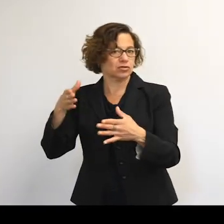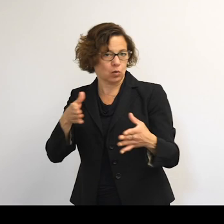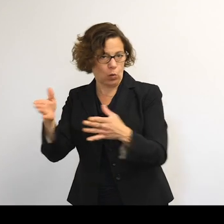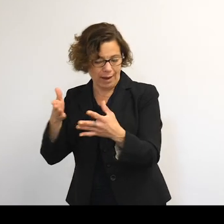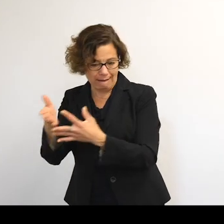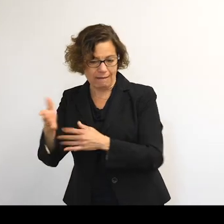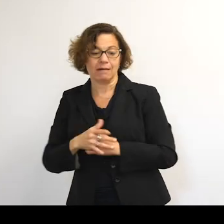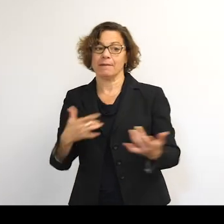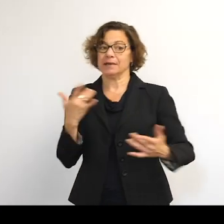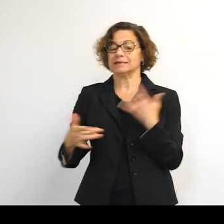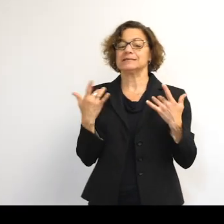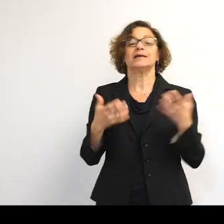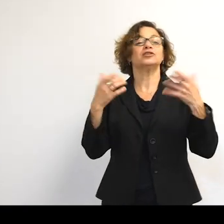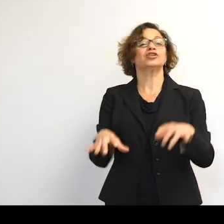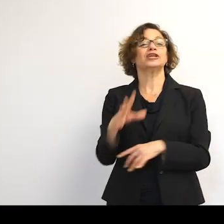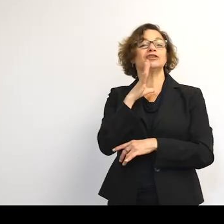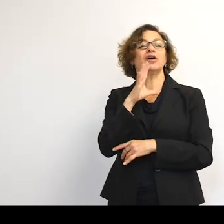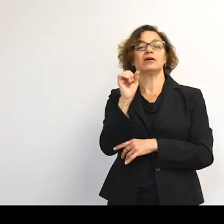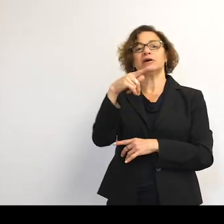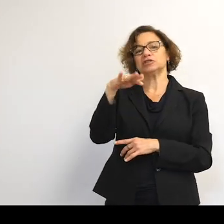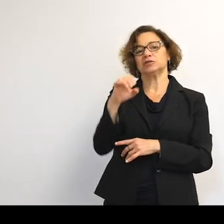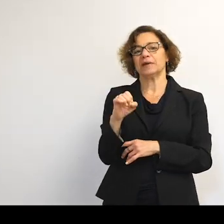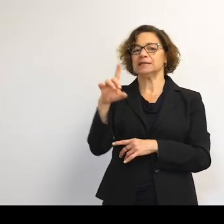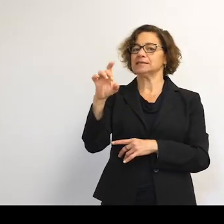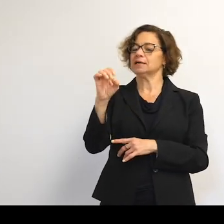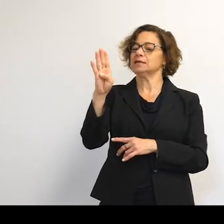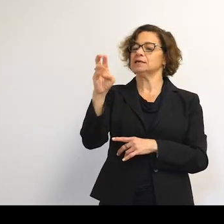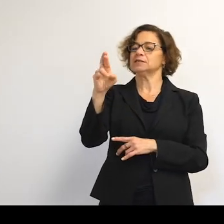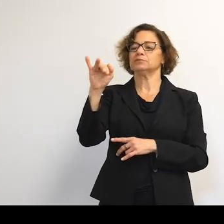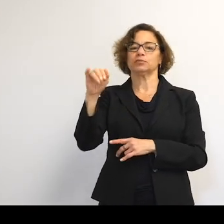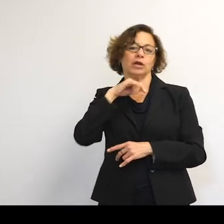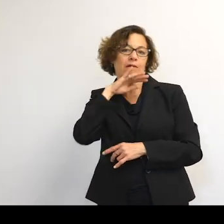get this chance to talk about space debris. So please join me in welcoming Dr. Stuart Grey.